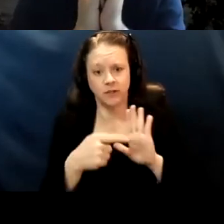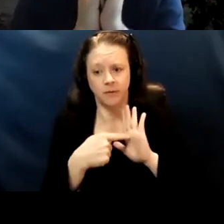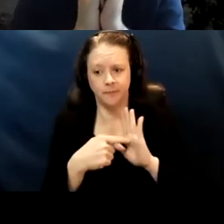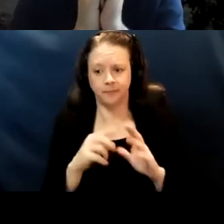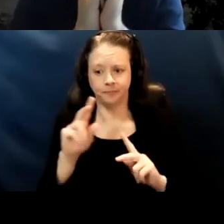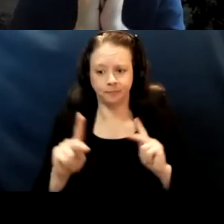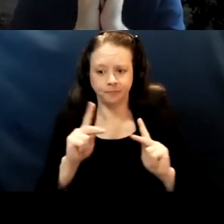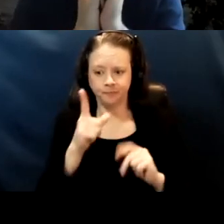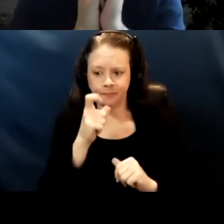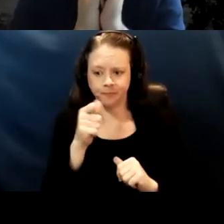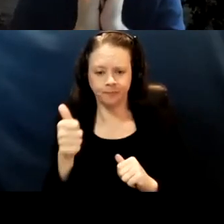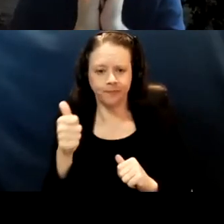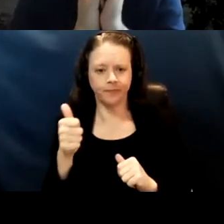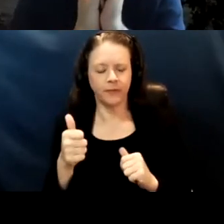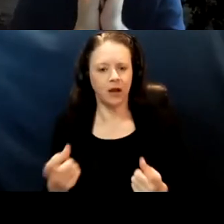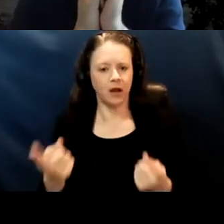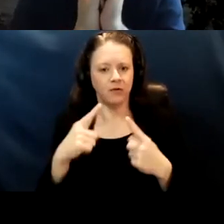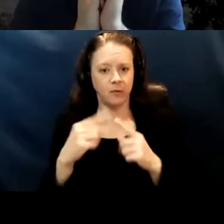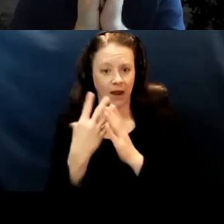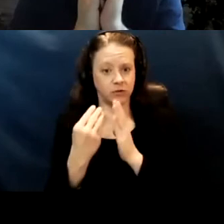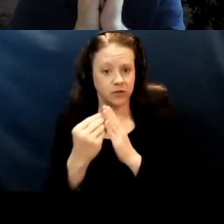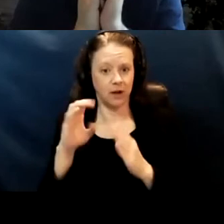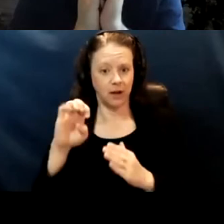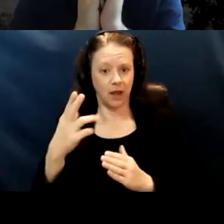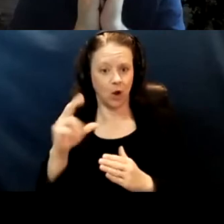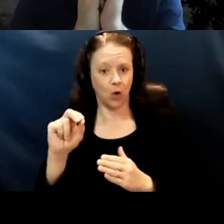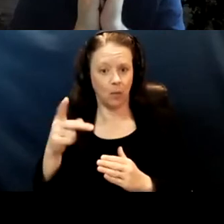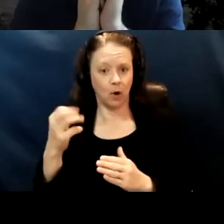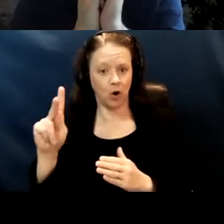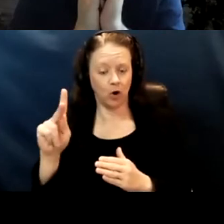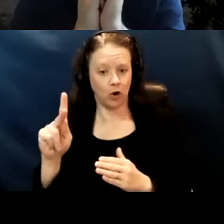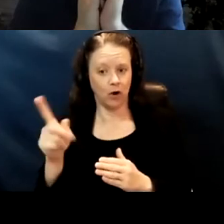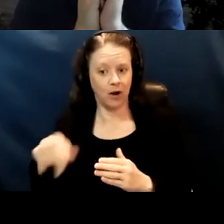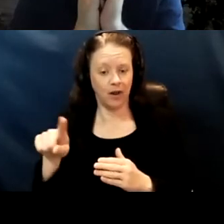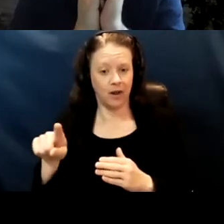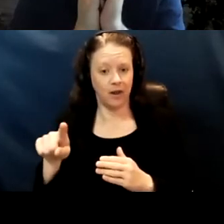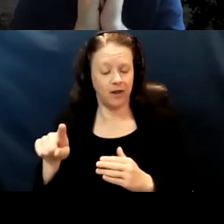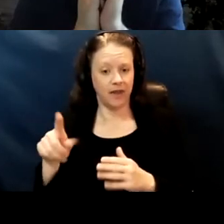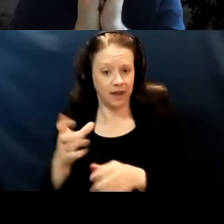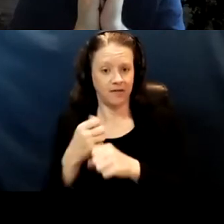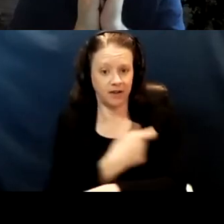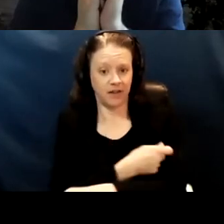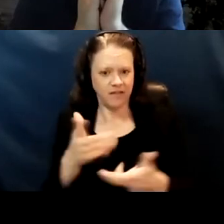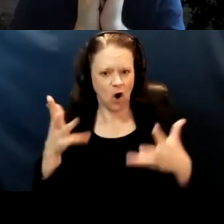the people who are coming from outside Echo Park to get vaccinated have largely already gotten vaccinated.